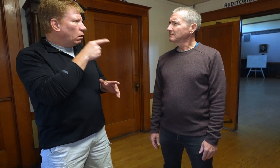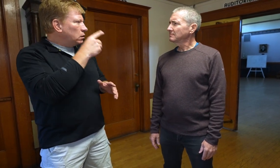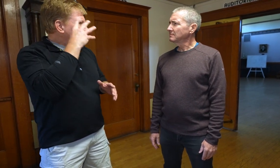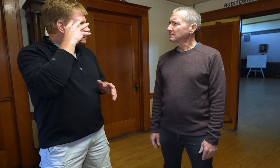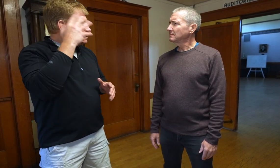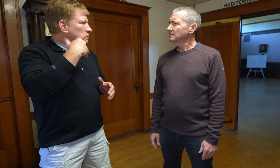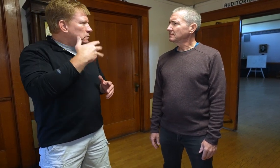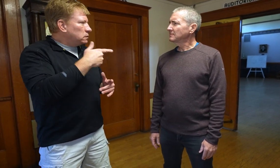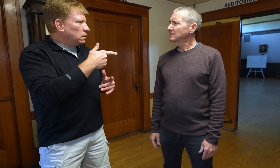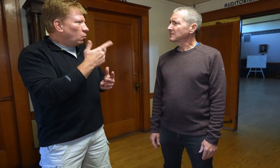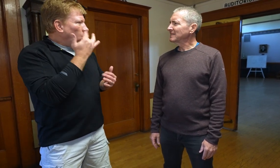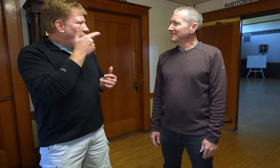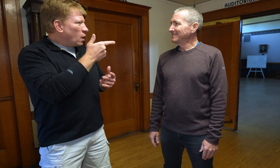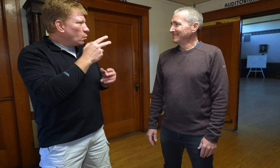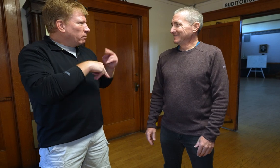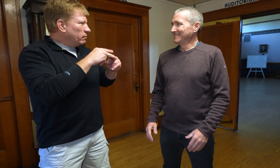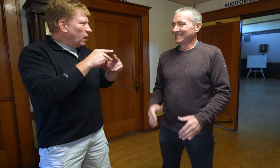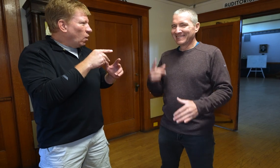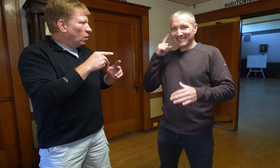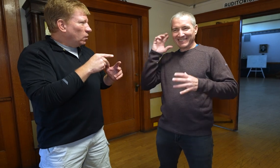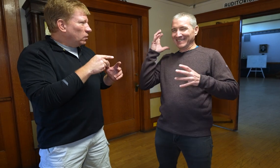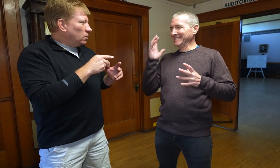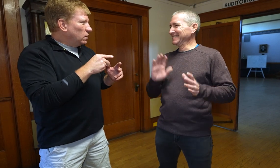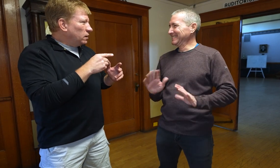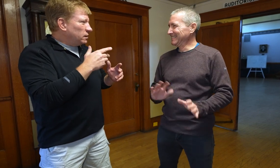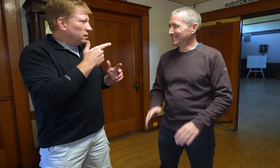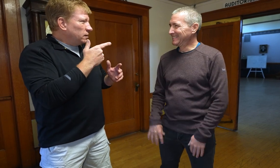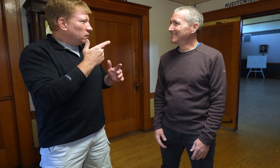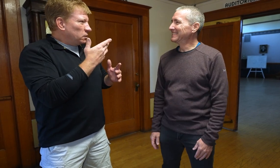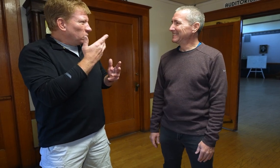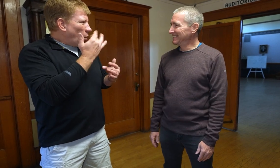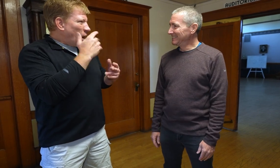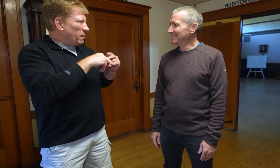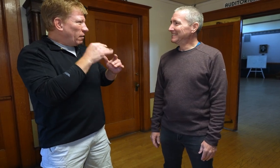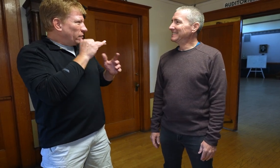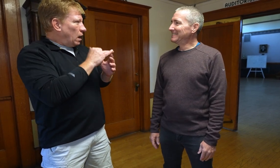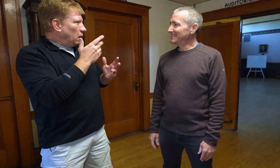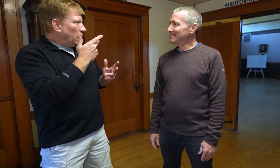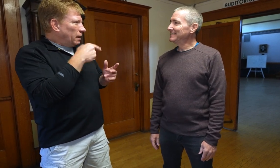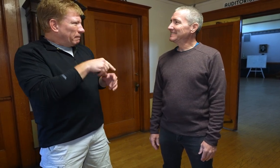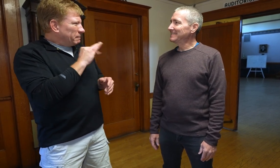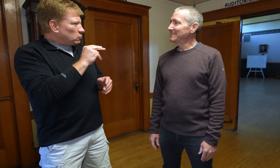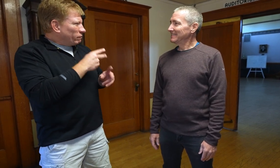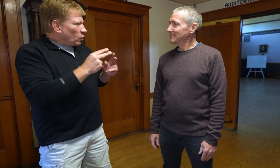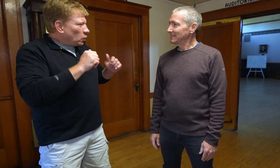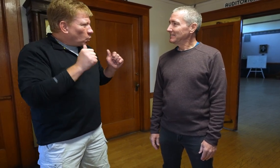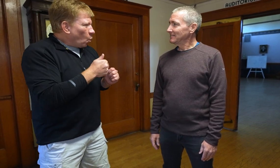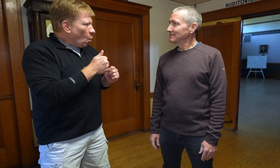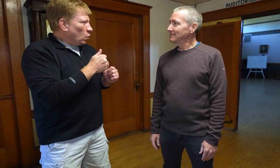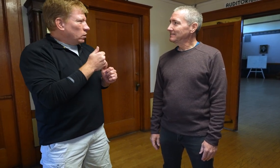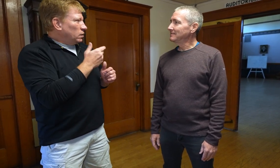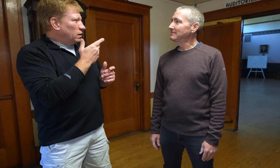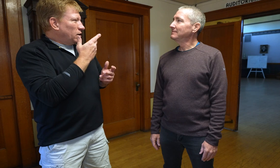it was crazy — Oh no, not crazy! They were like, why build it that way? Minnesota is very cold so that meant lots of money was spent on